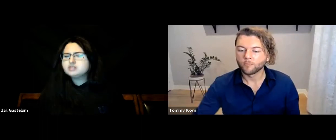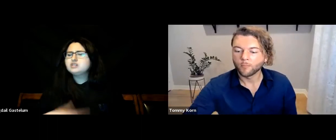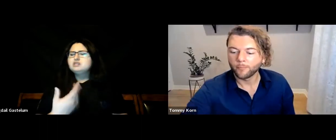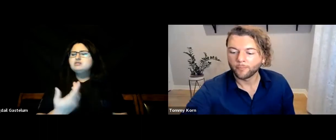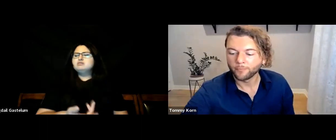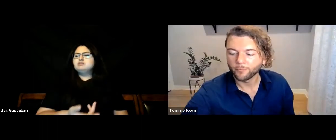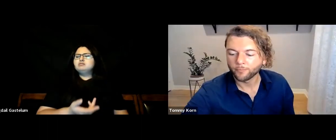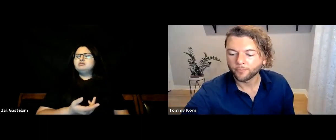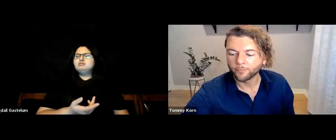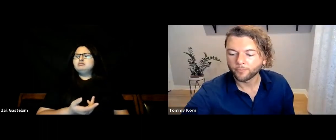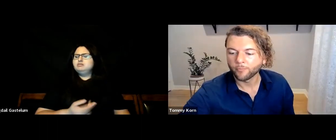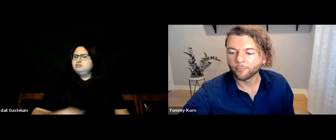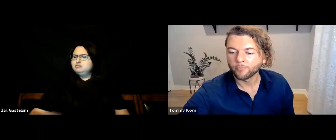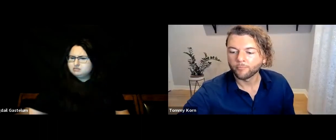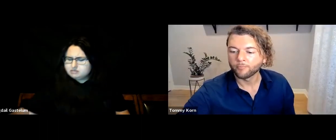[Bigdail] Well… Wait.